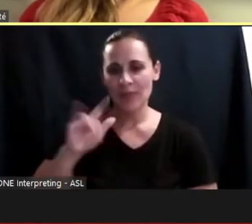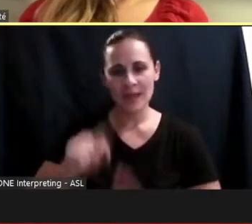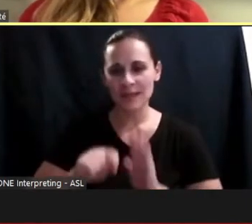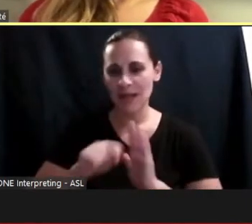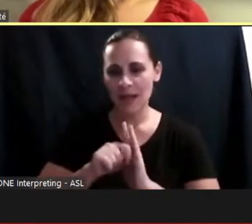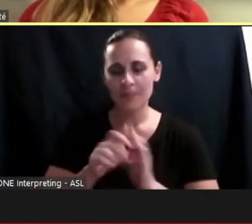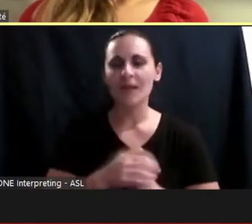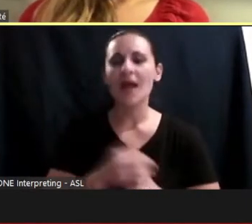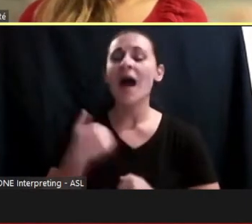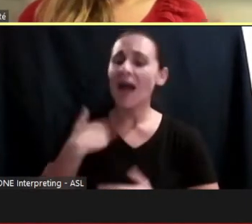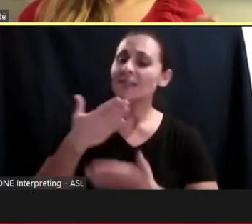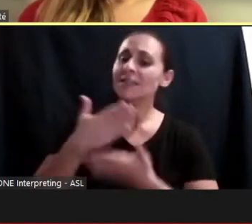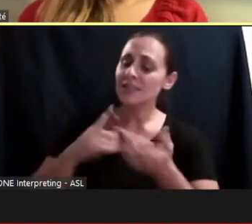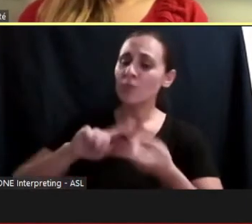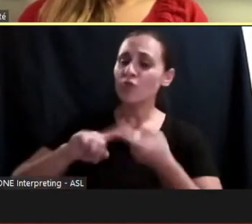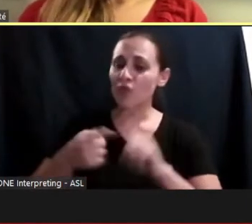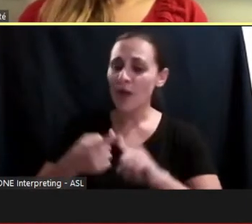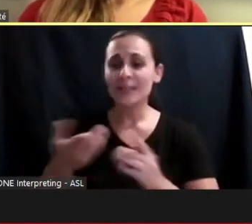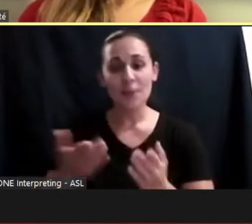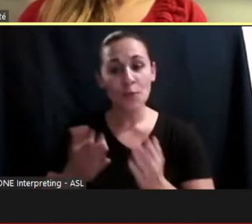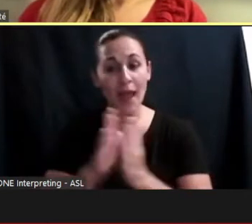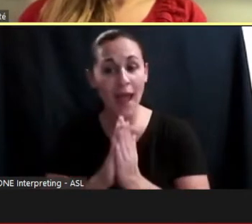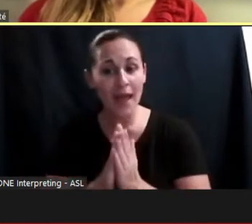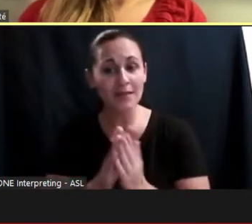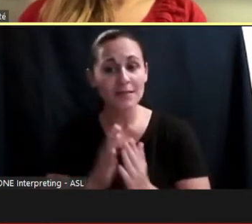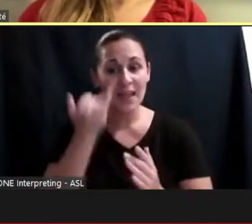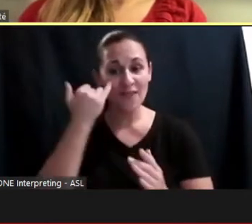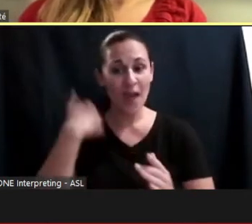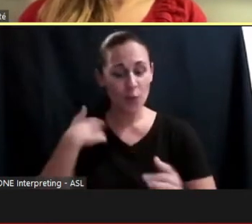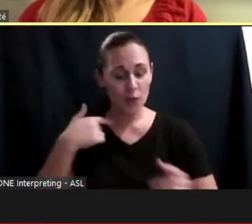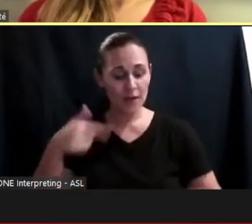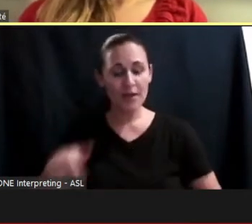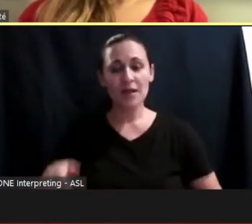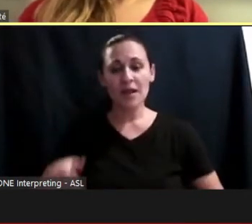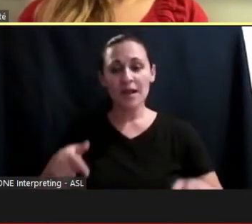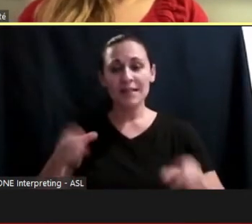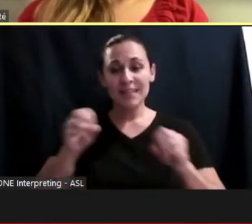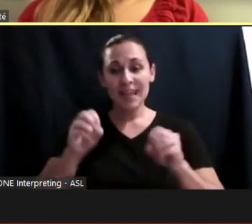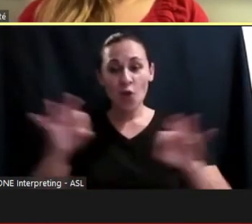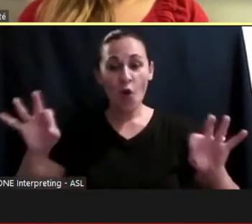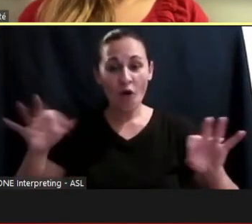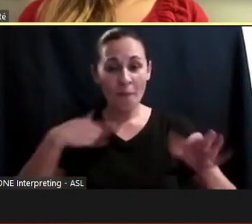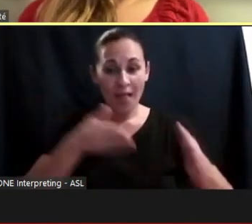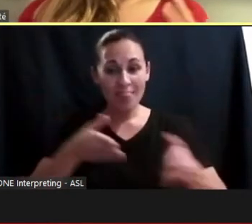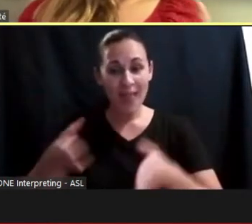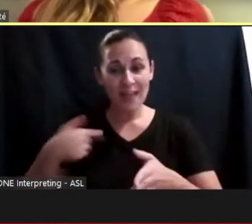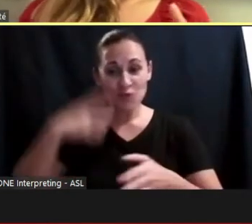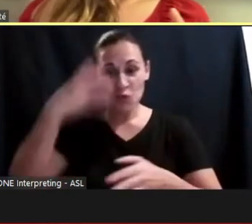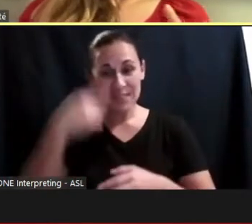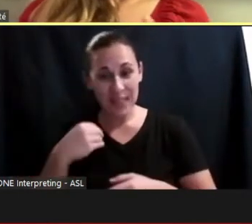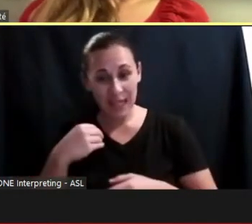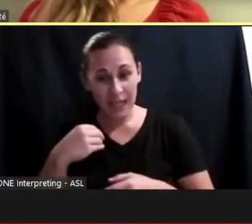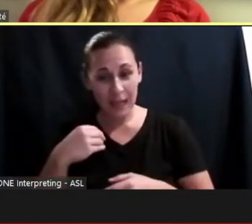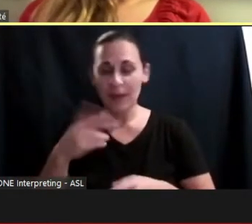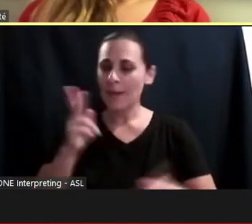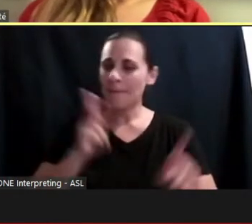who would ask if I would take the fixators off at night to sleep, so people didn't fully understand.